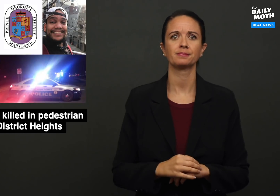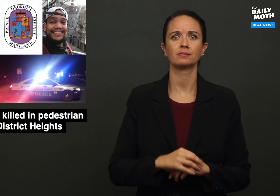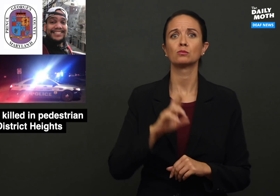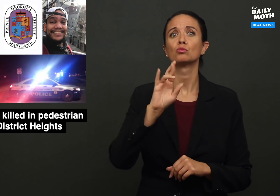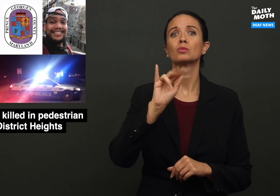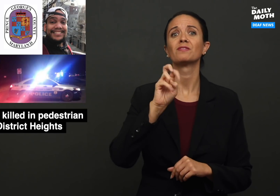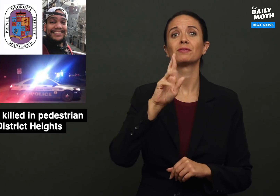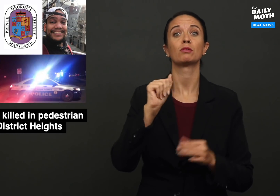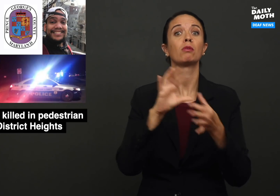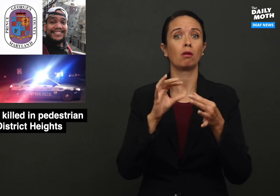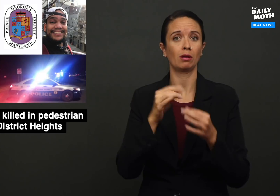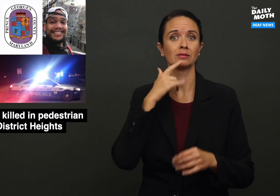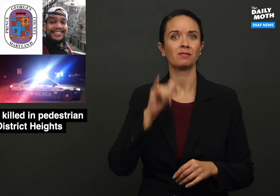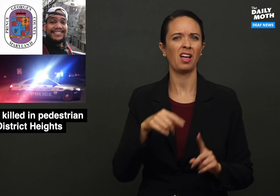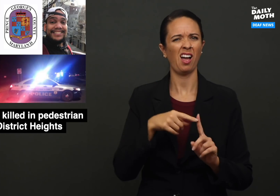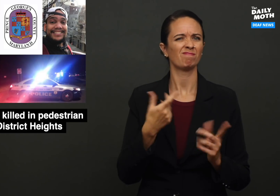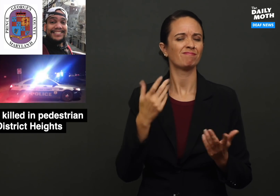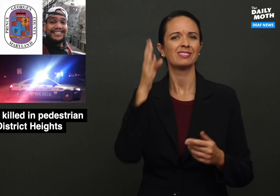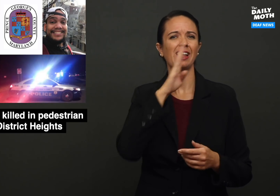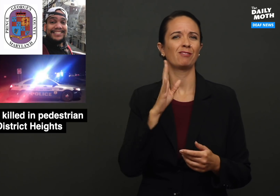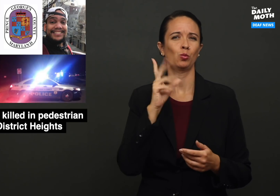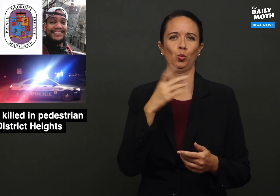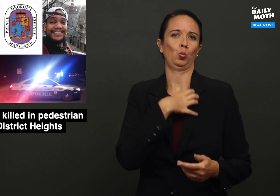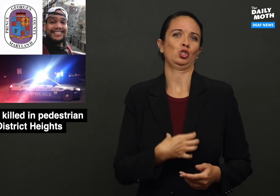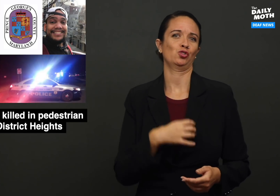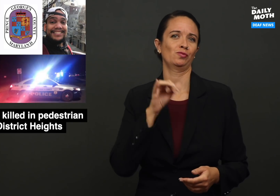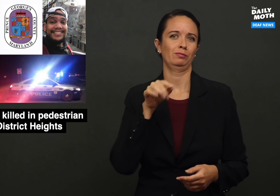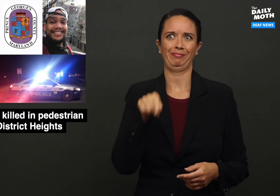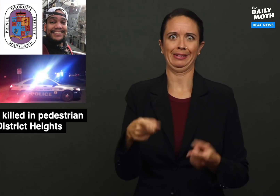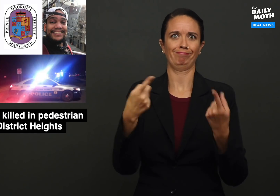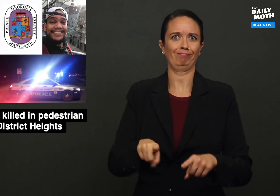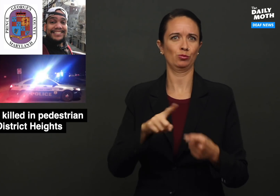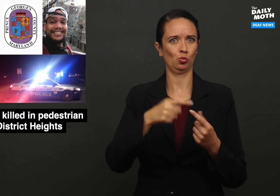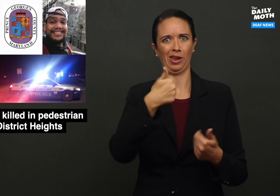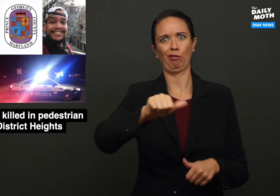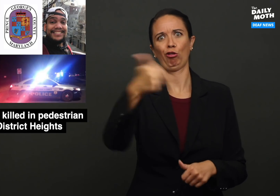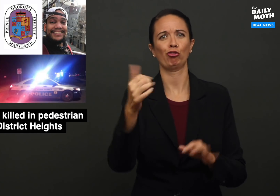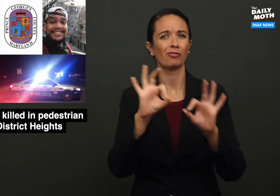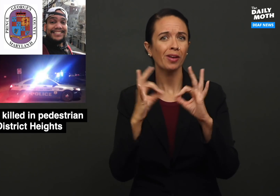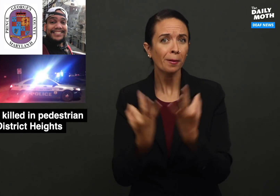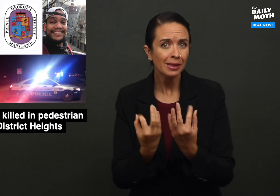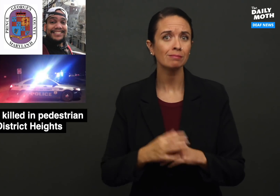Rivera mentions that she would never wish this upon any family